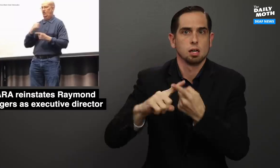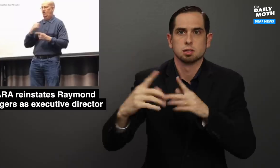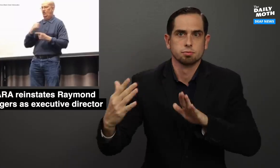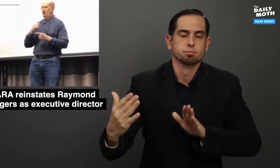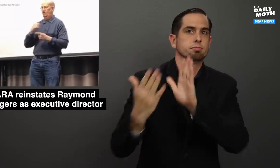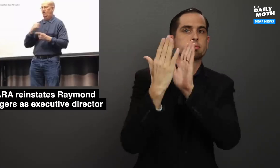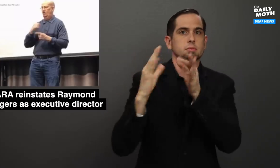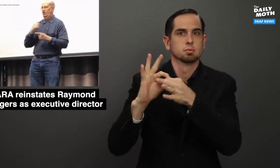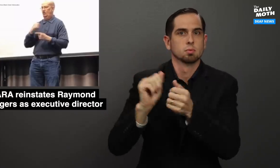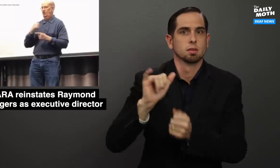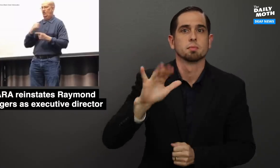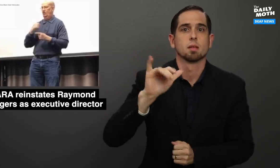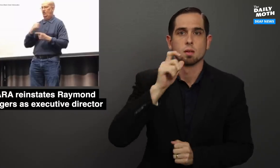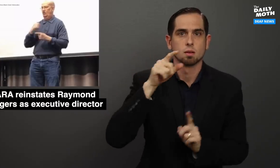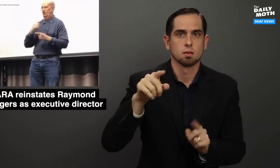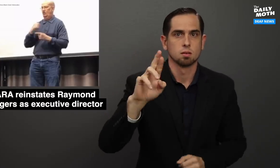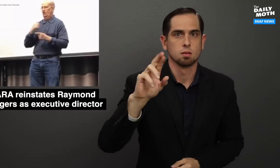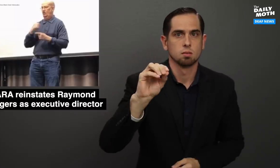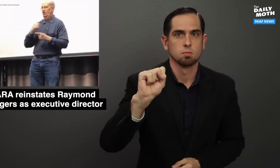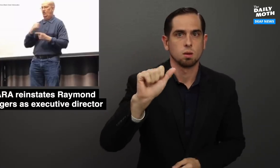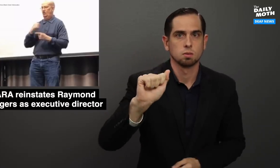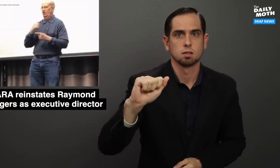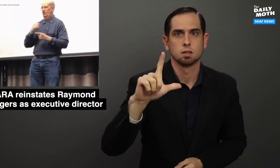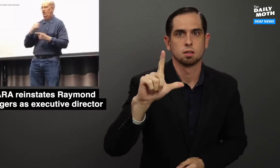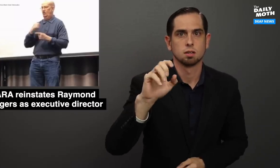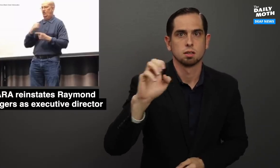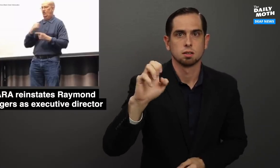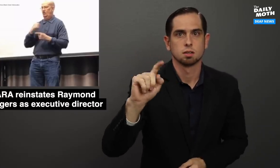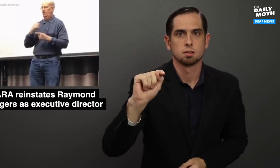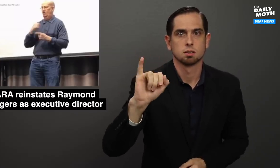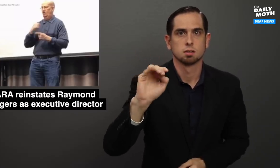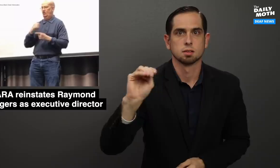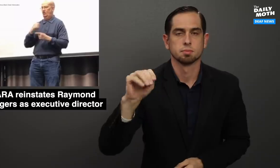they were confronted about it by Rosa Lee Timm,